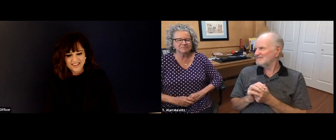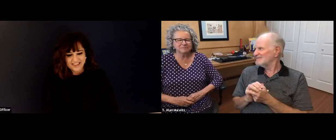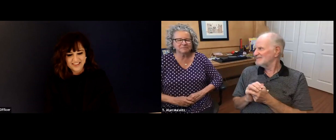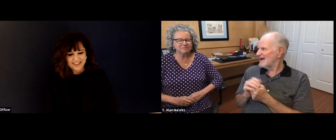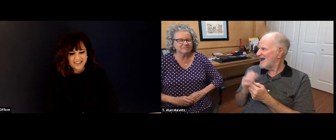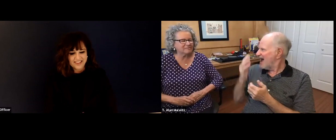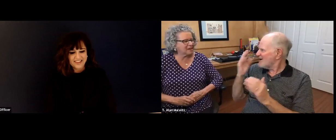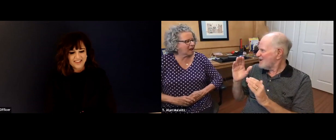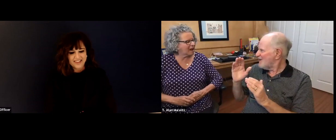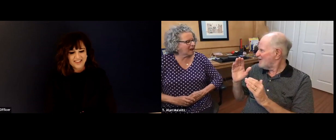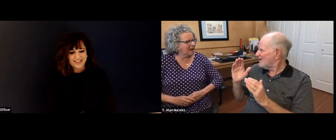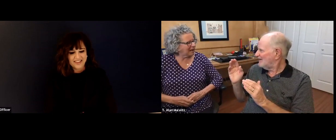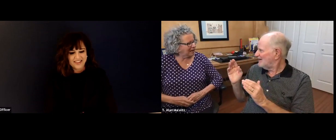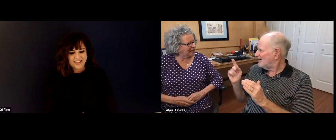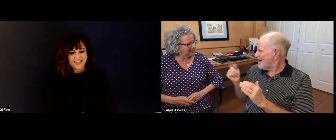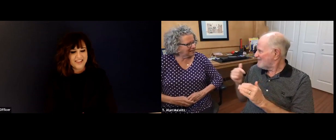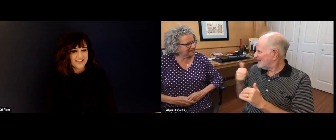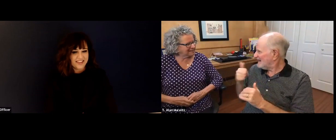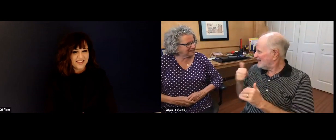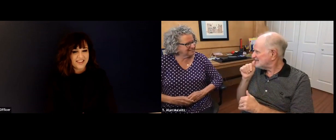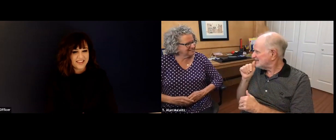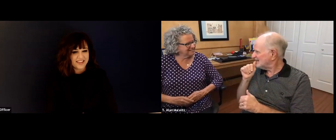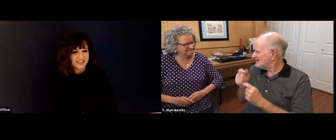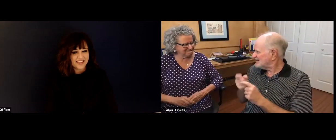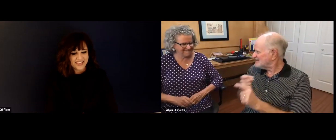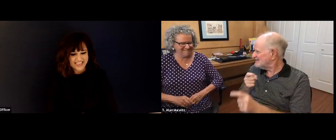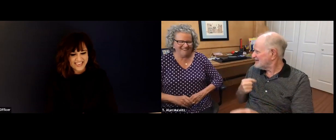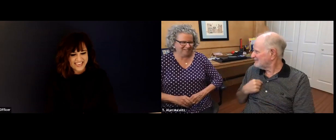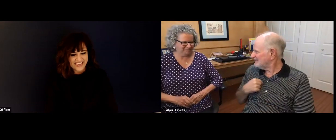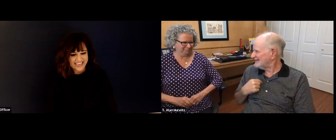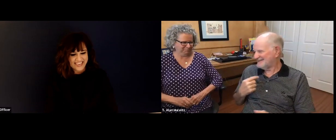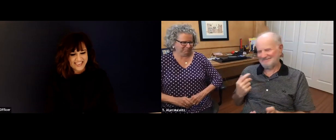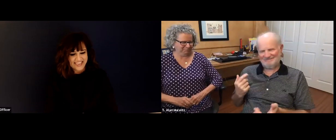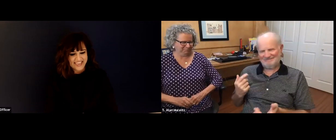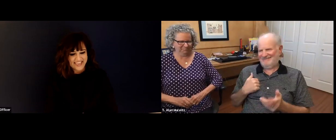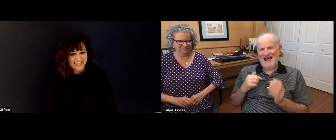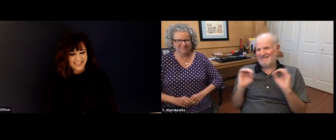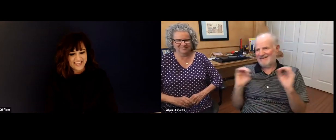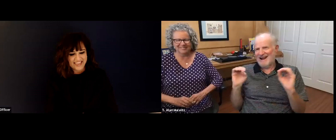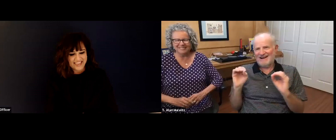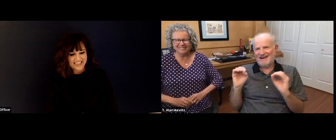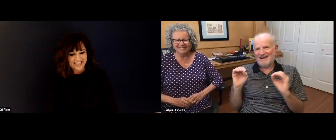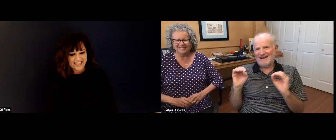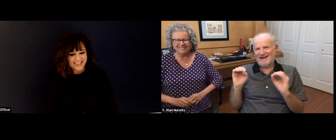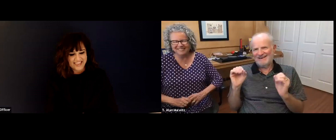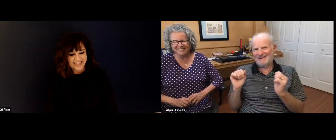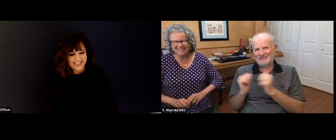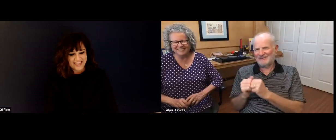to be my first answer. We share everything with each other. I